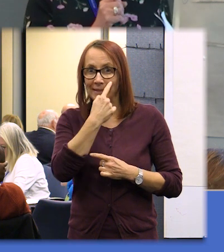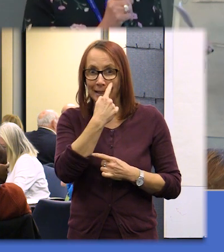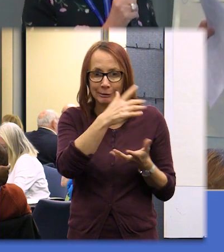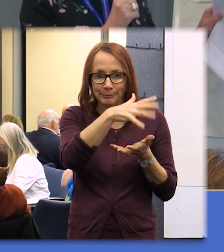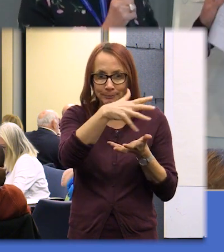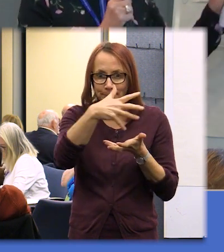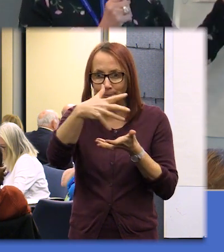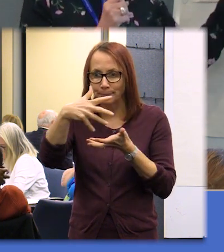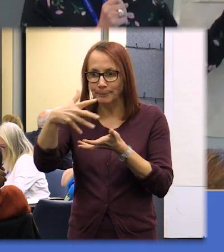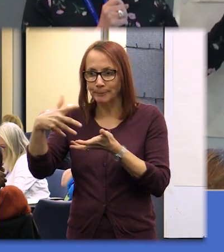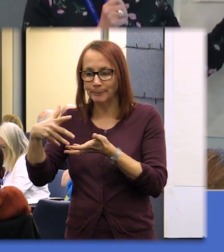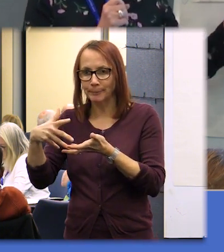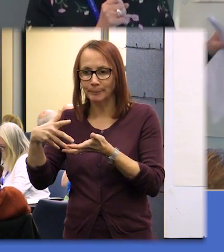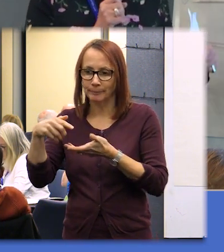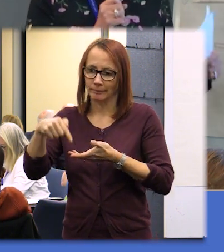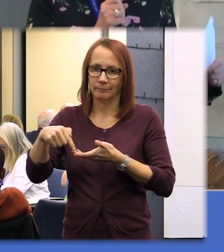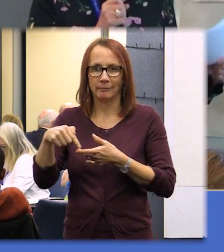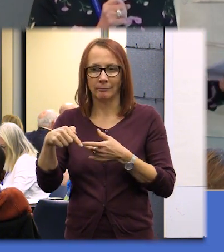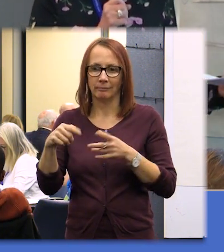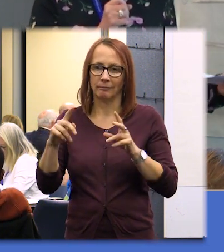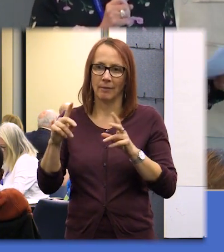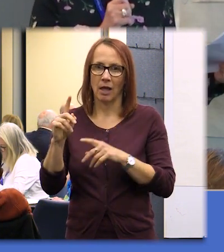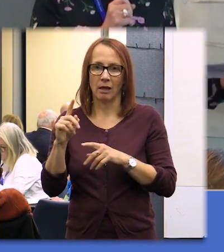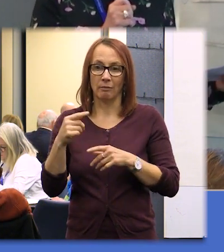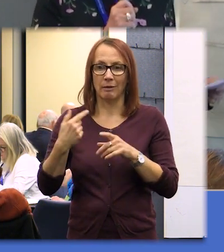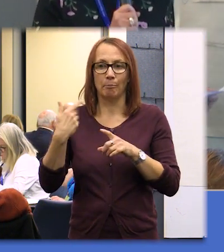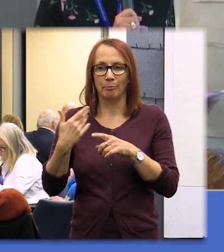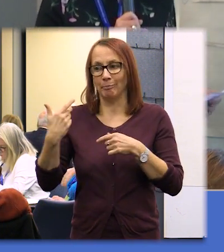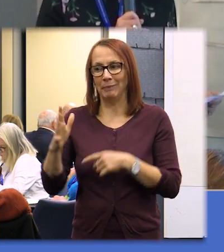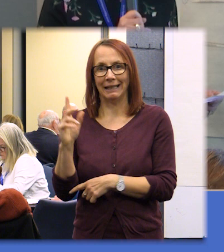this is the kind of the what and now we need to look at the high and the how do